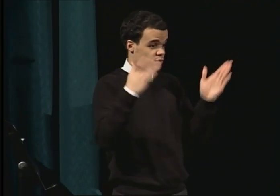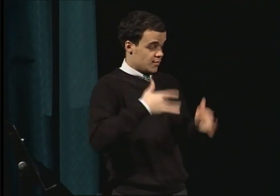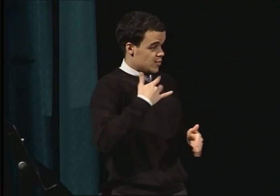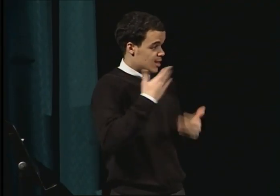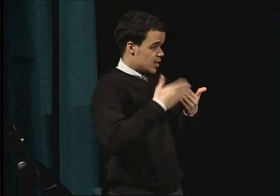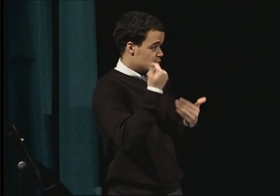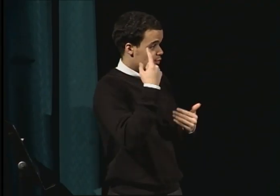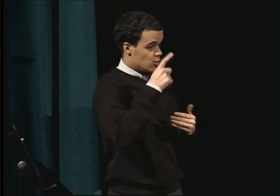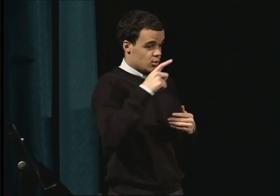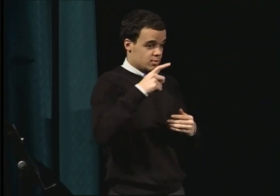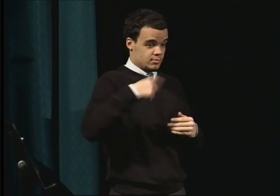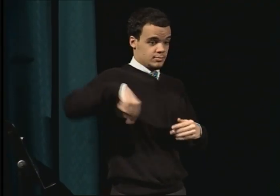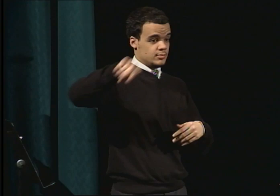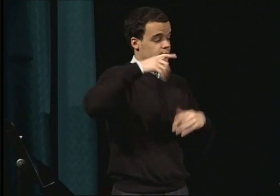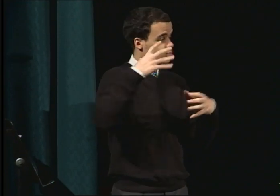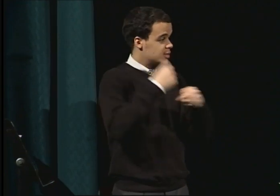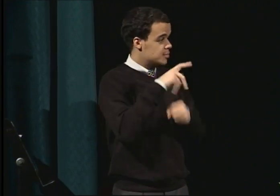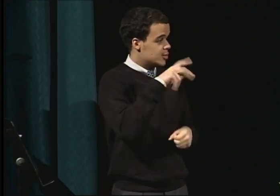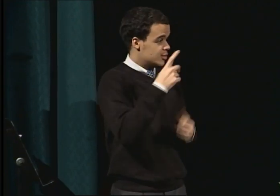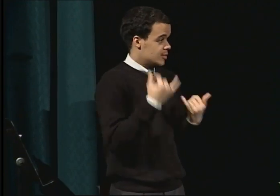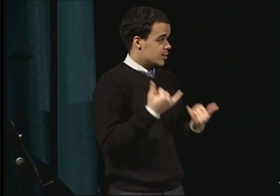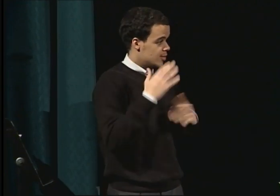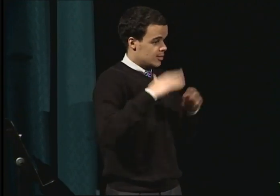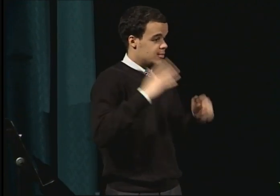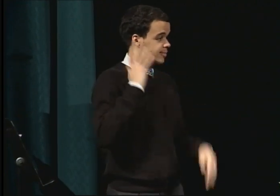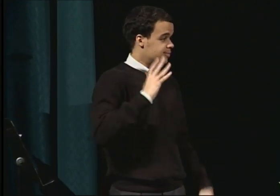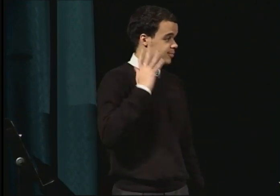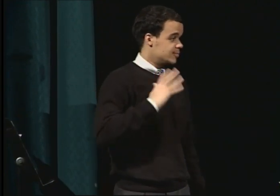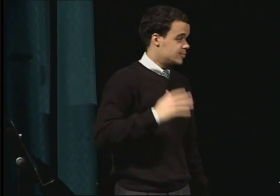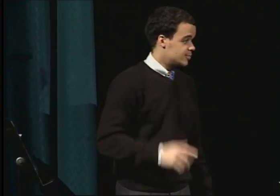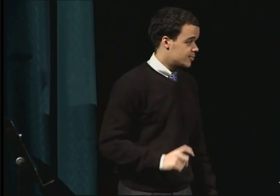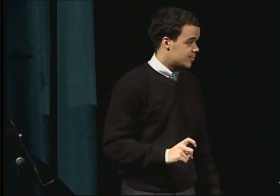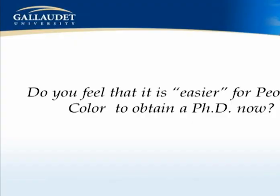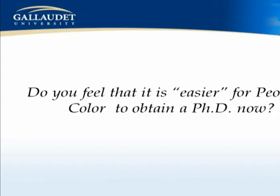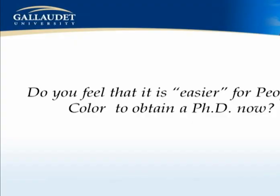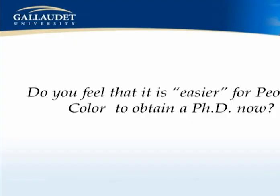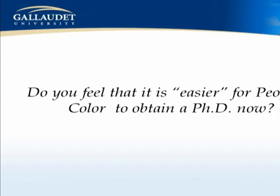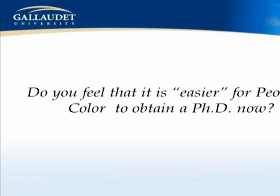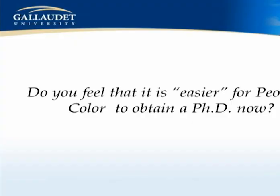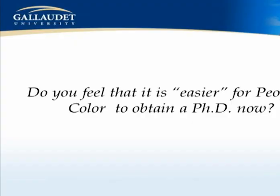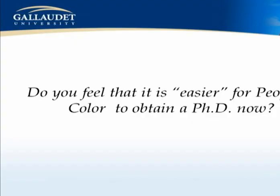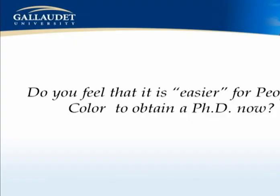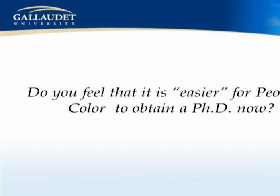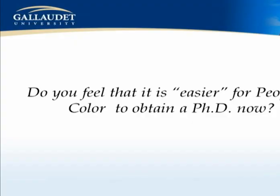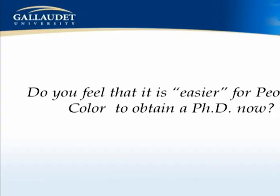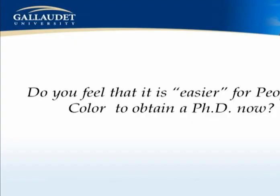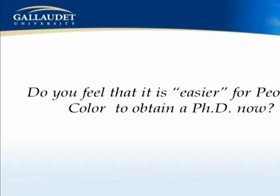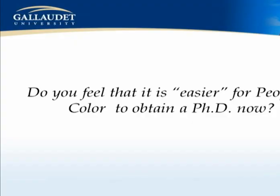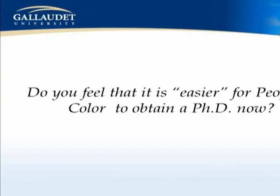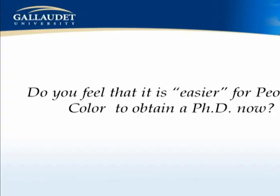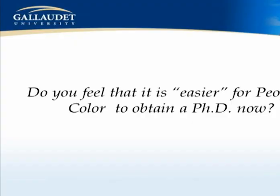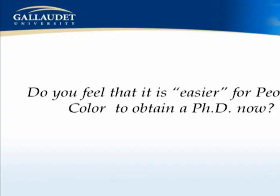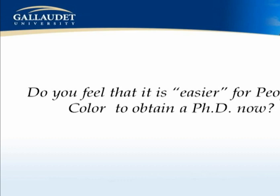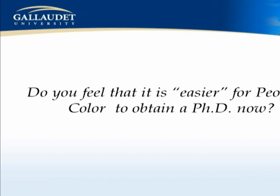Dr. Carolyn McCaskill: I don't know if it's easier. I think it's better. The opportunities are more available now.